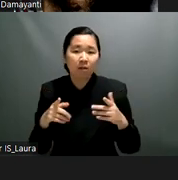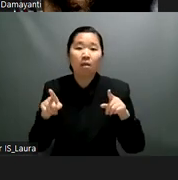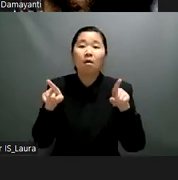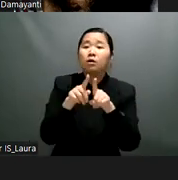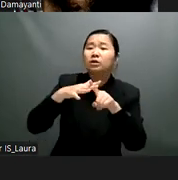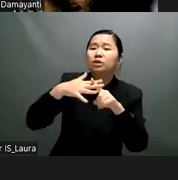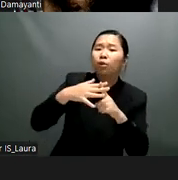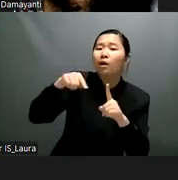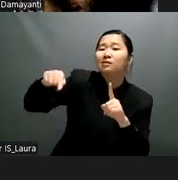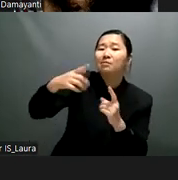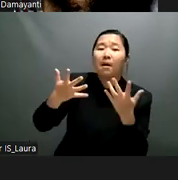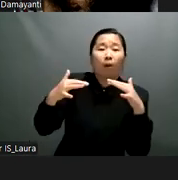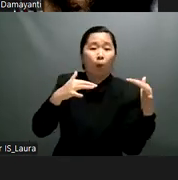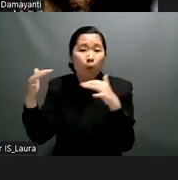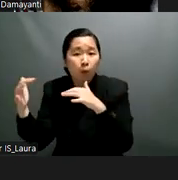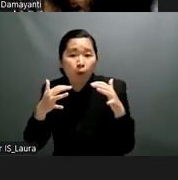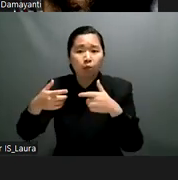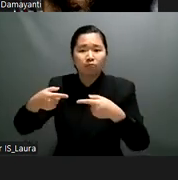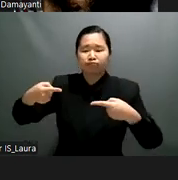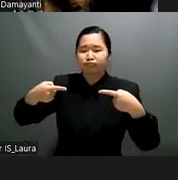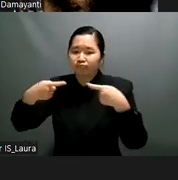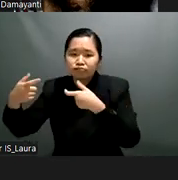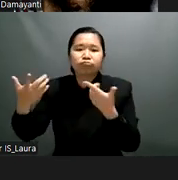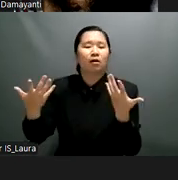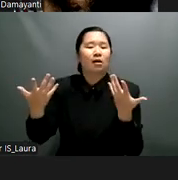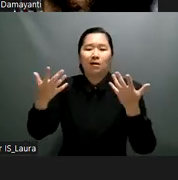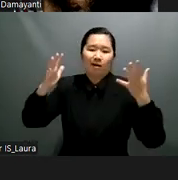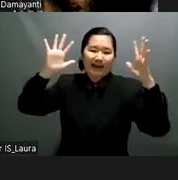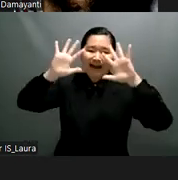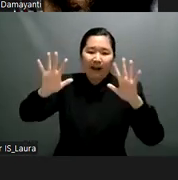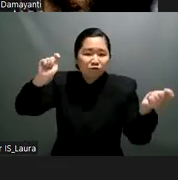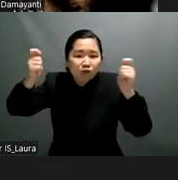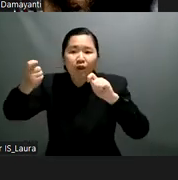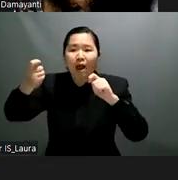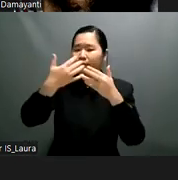teachers and assistants in rural settings with limited access to special education resources